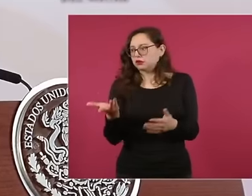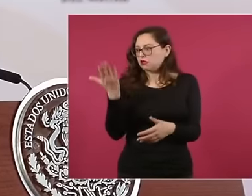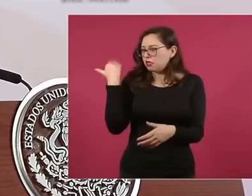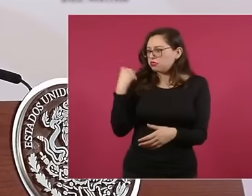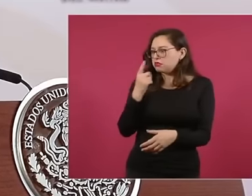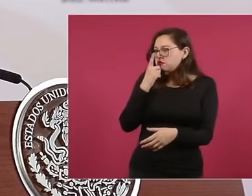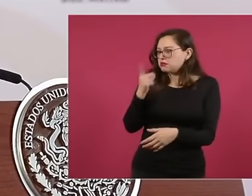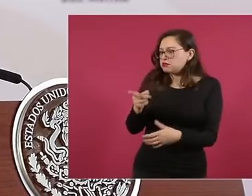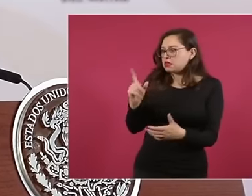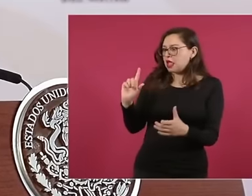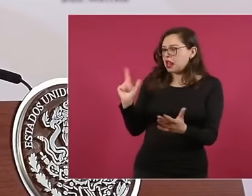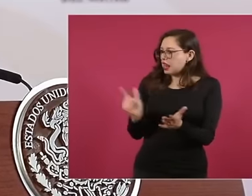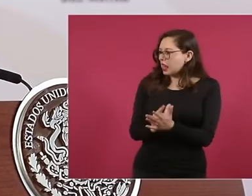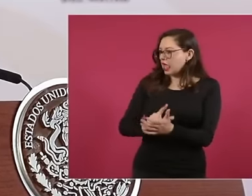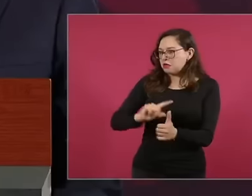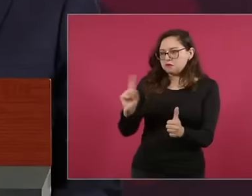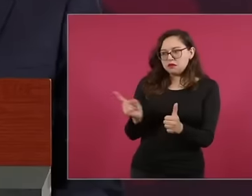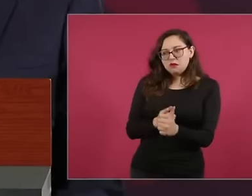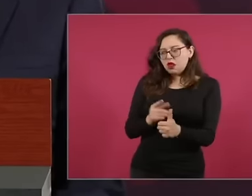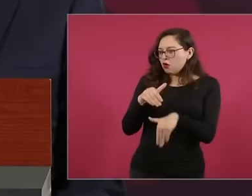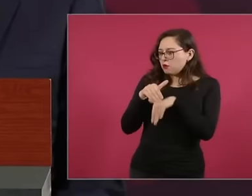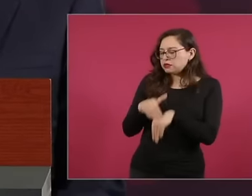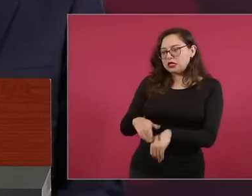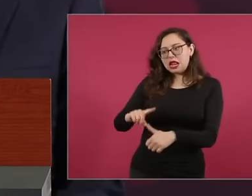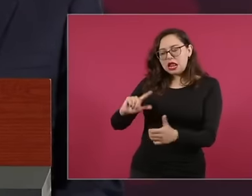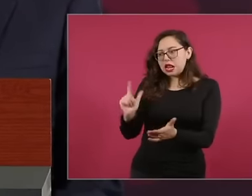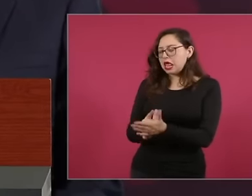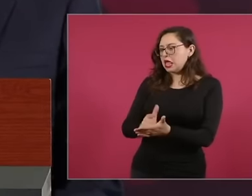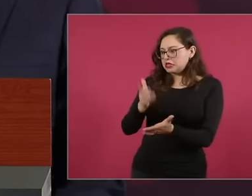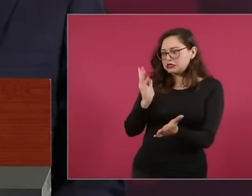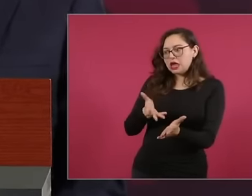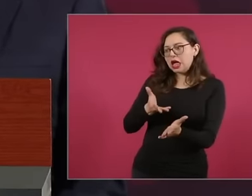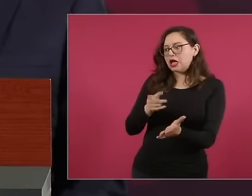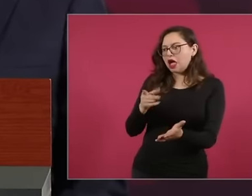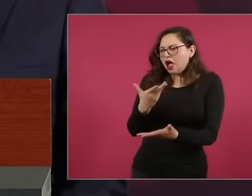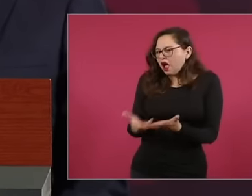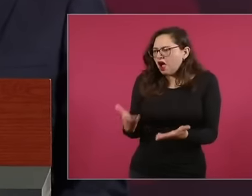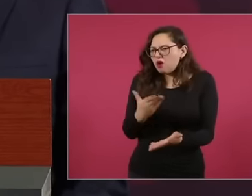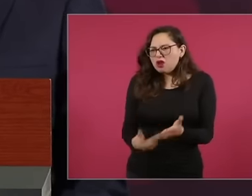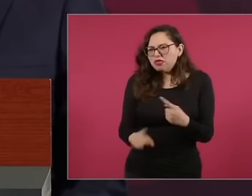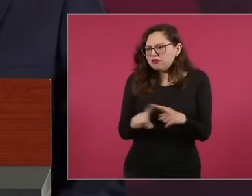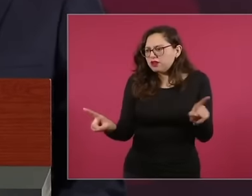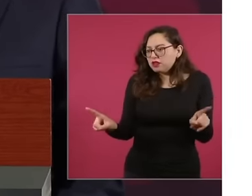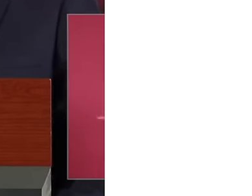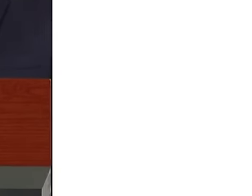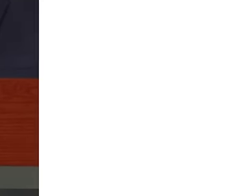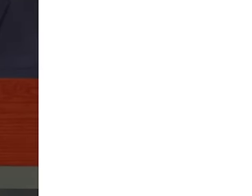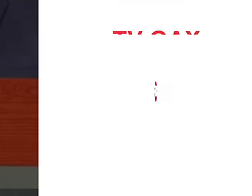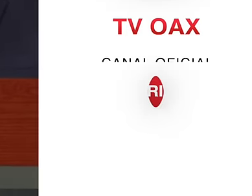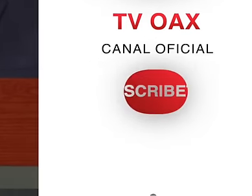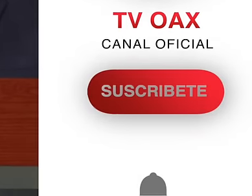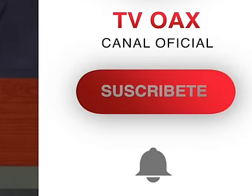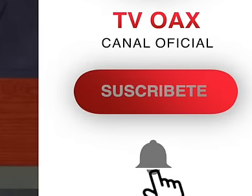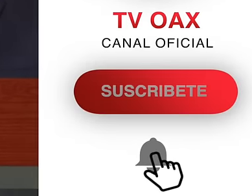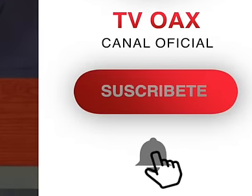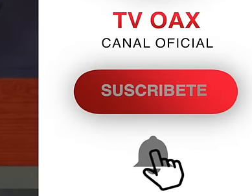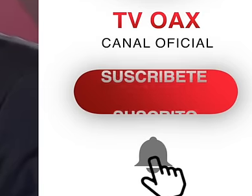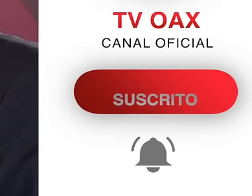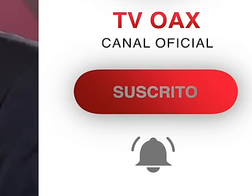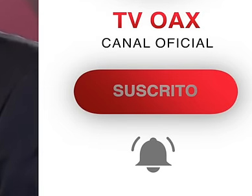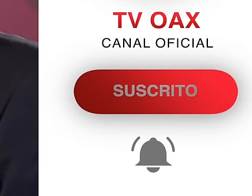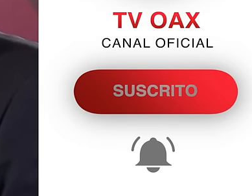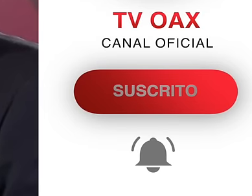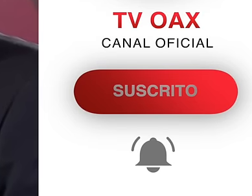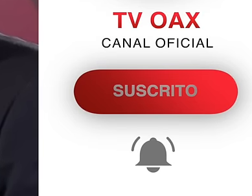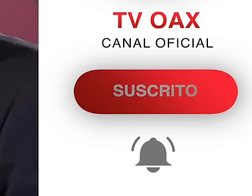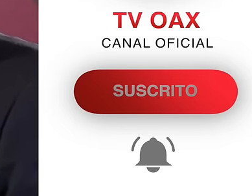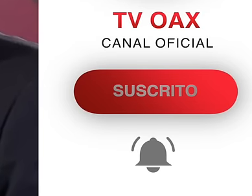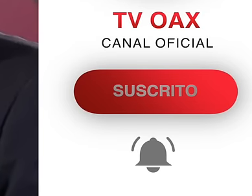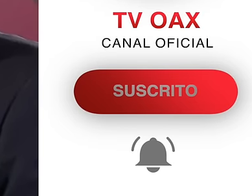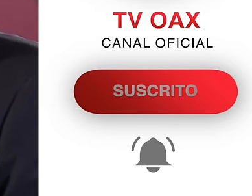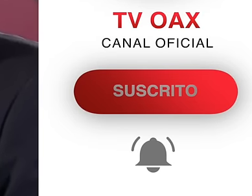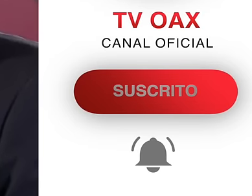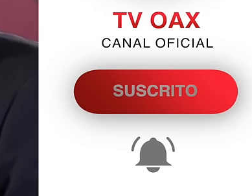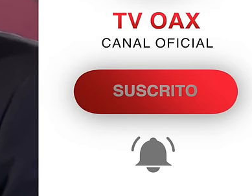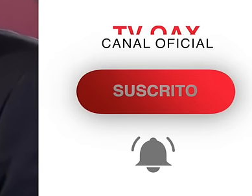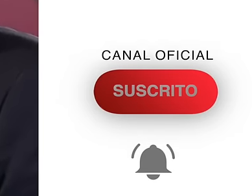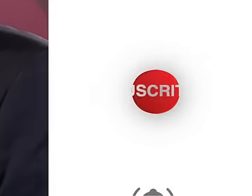Constitution and the secondary law so